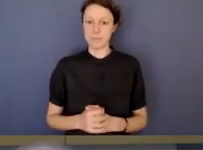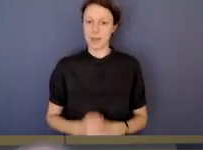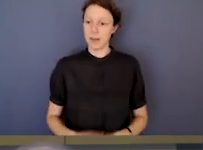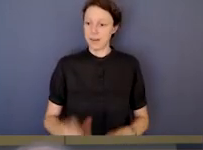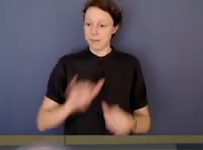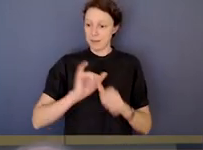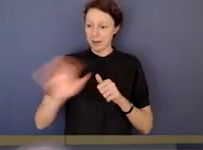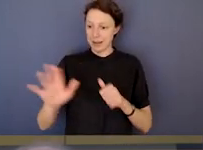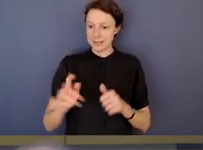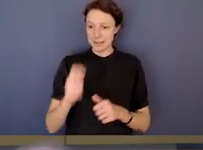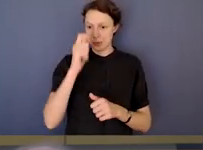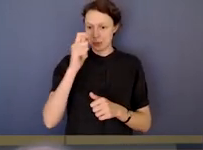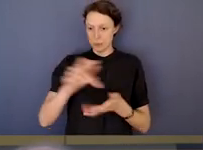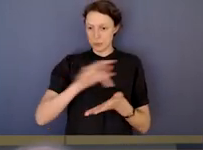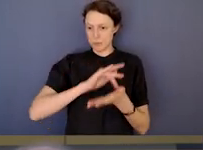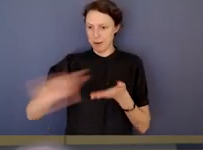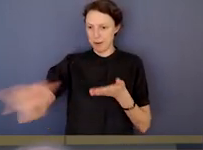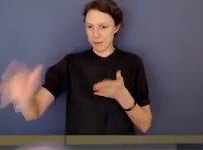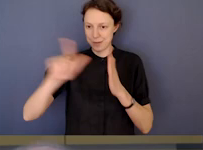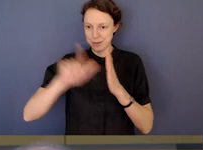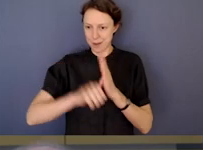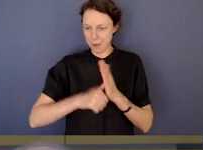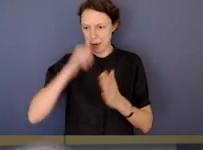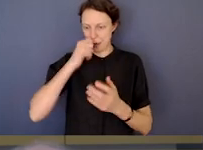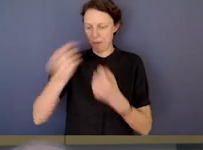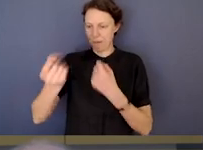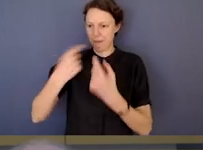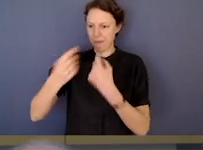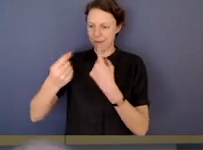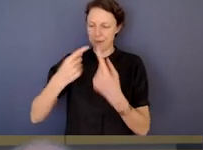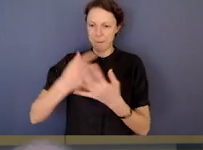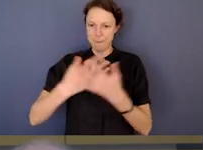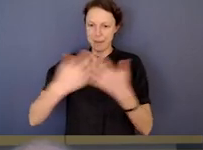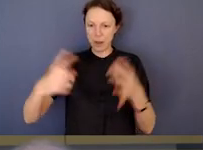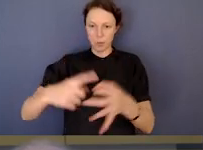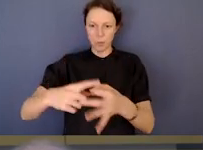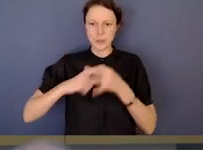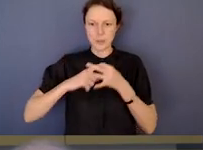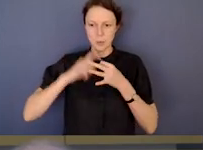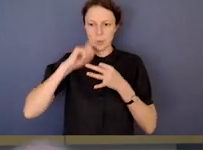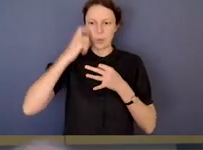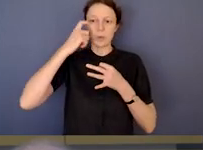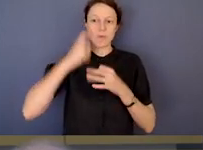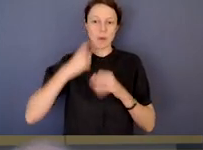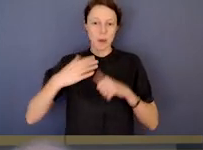So thank you to the panelists, we've running out of time. I know there's a lot more questions that people have sent to us,